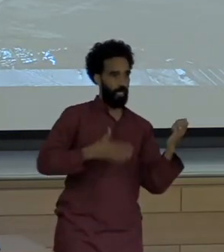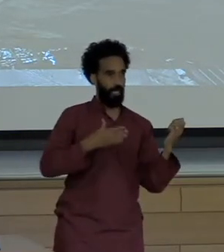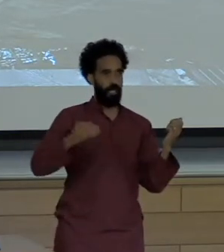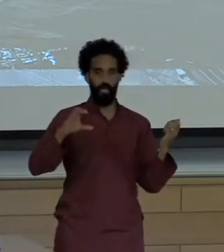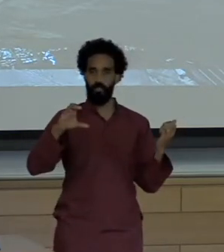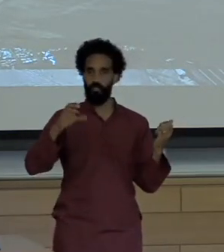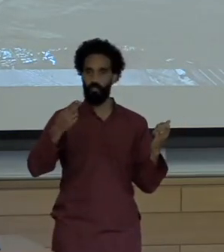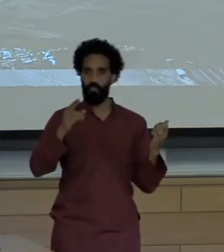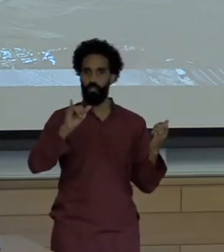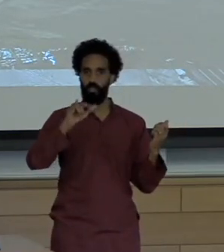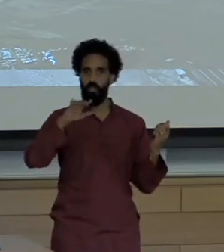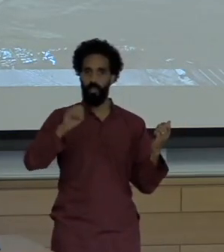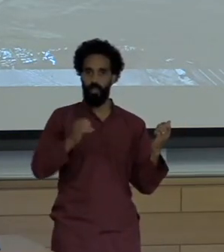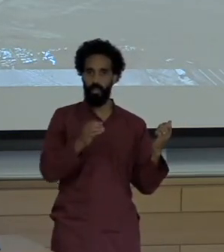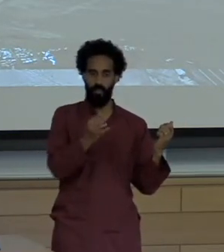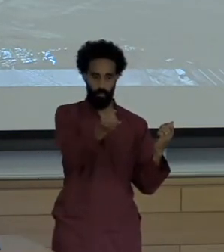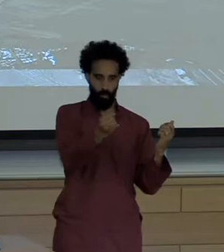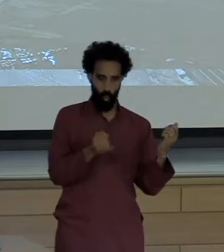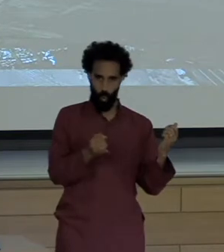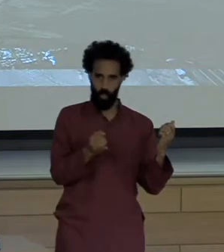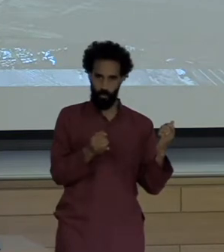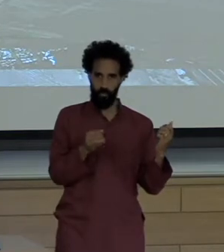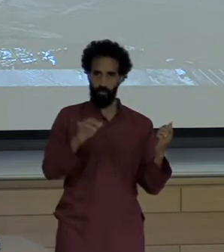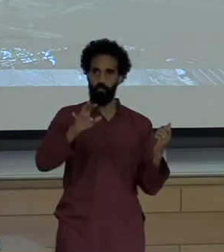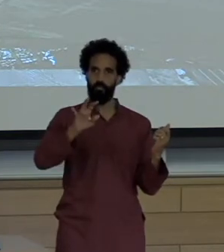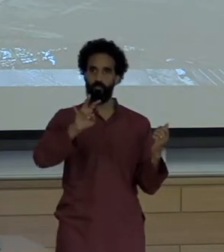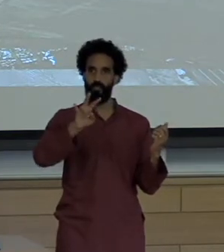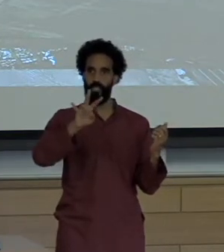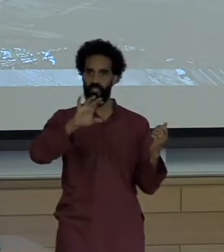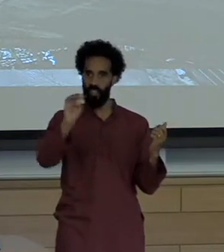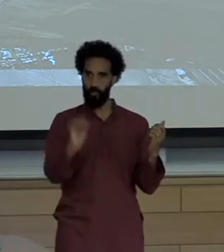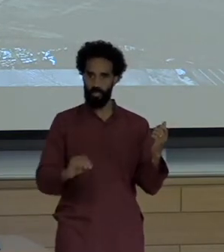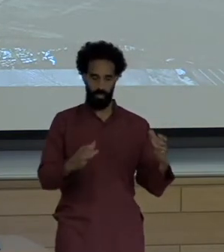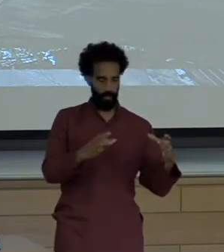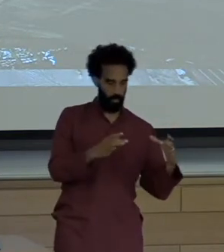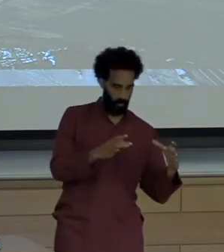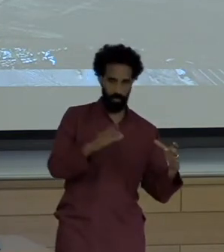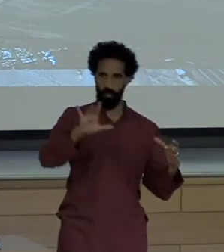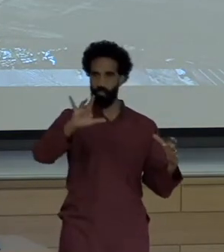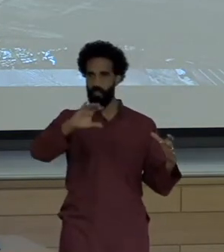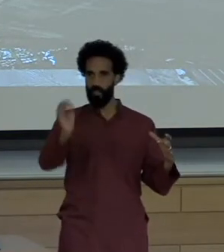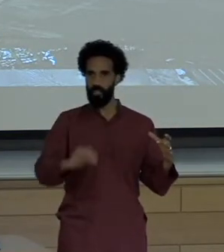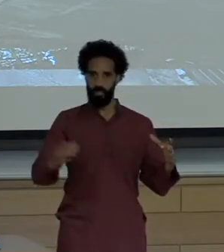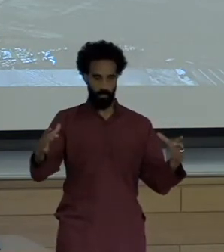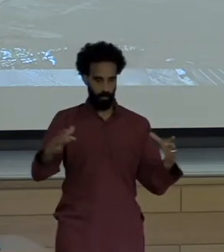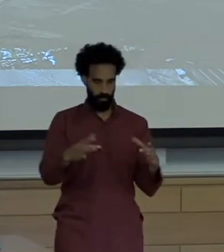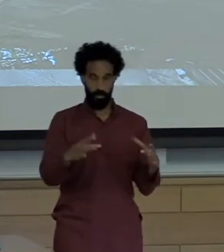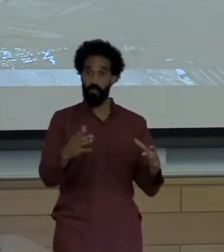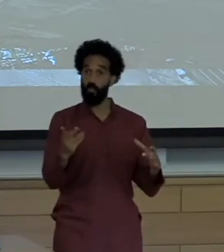75% in Chile and there is a mining agreement between the two countries that allows for this exploration